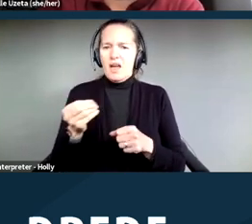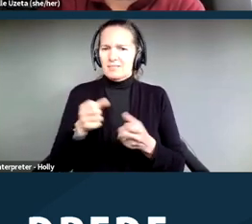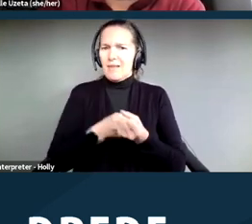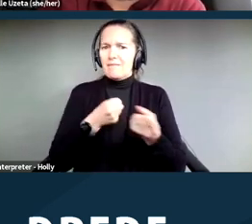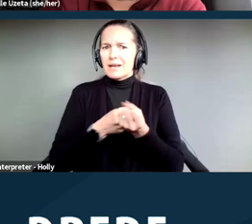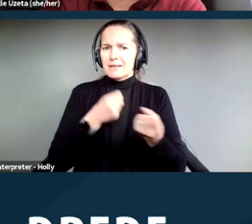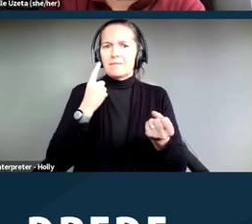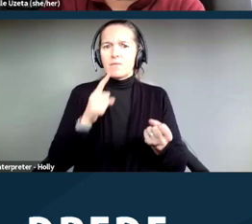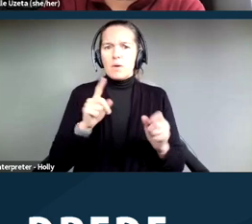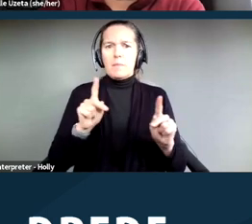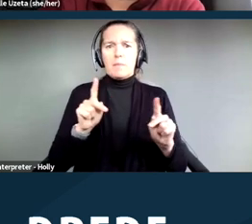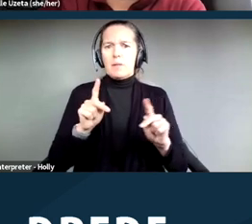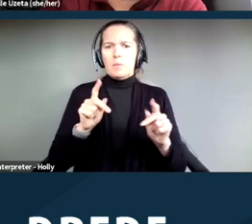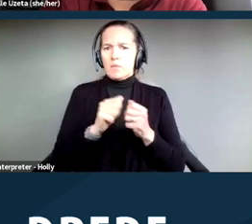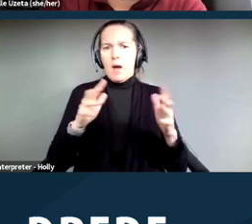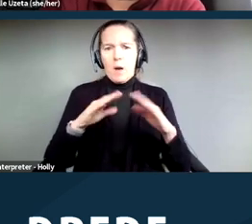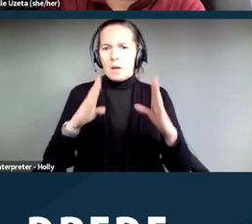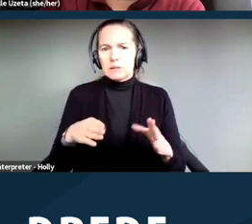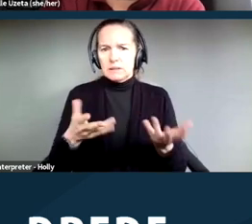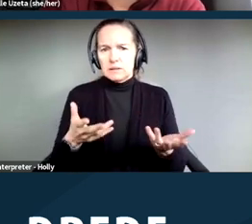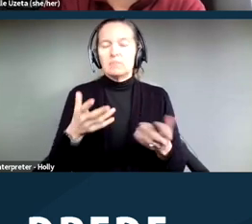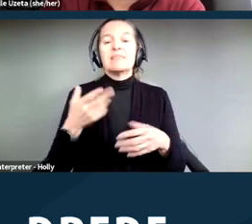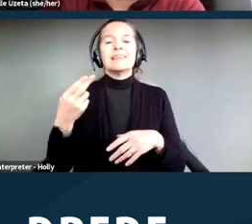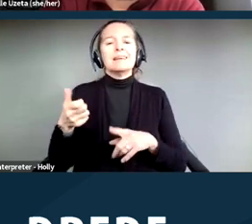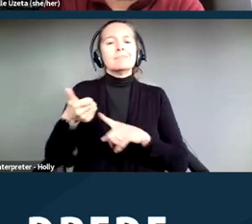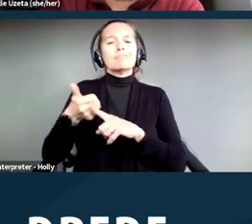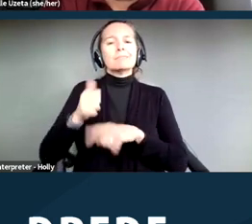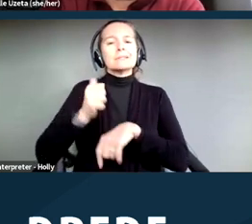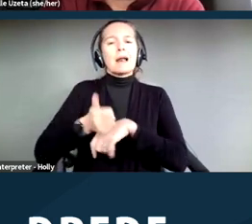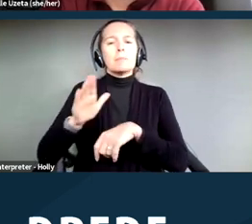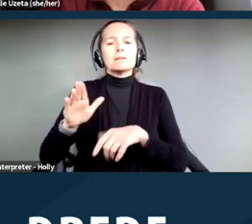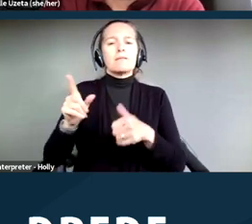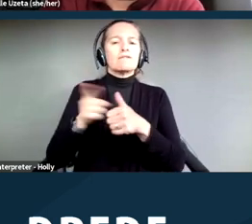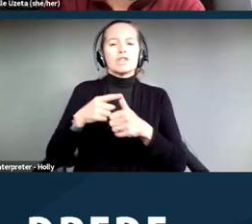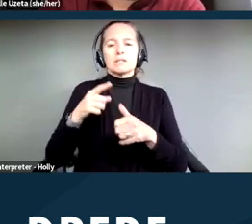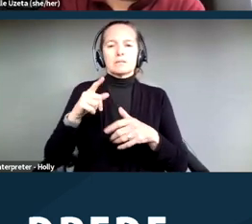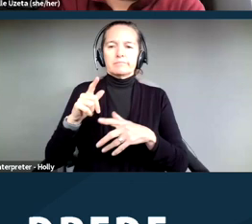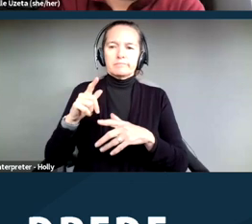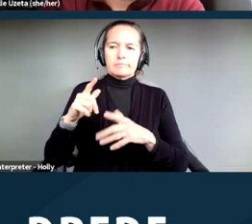Jason helped create the first city‑sanctioned camp in Nevada and was instrumental in creating